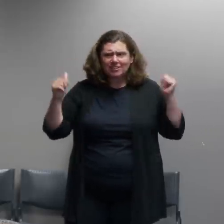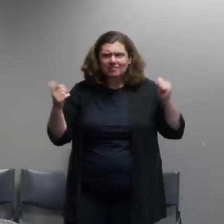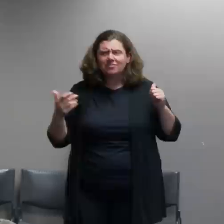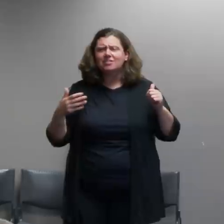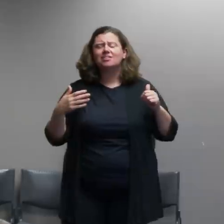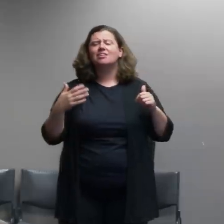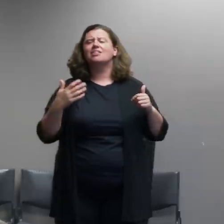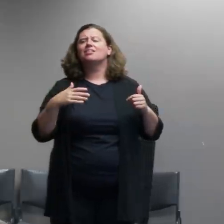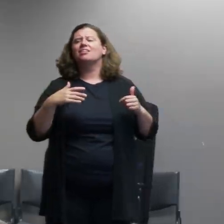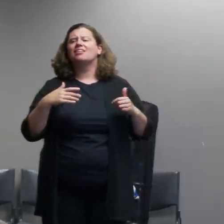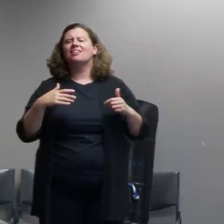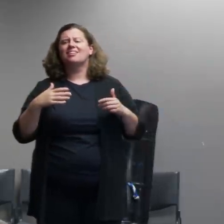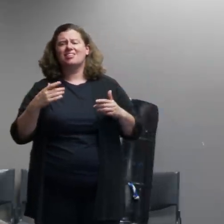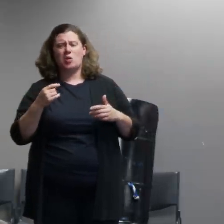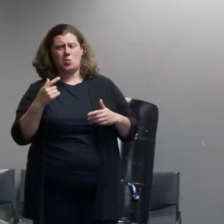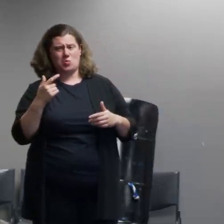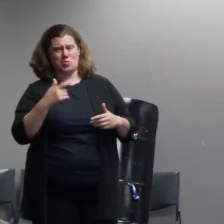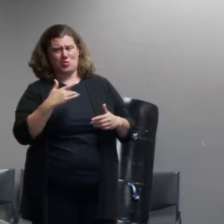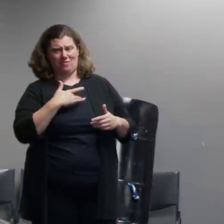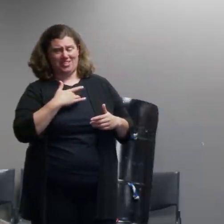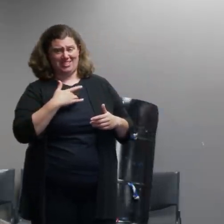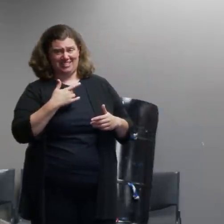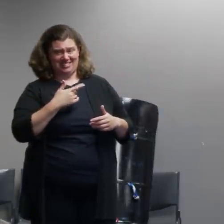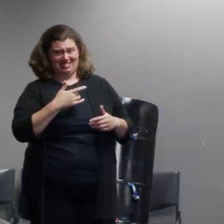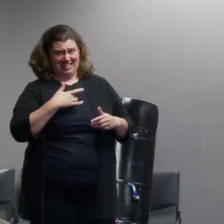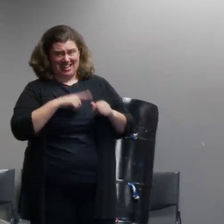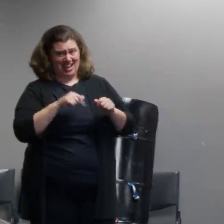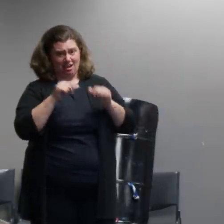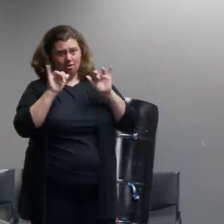is not sustainable so what steps is the bureau going to take